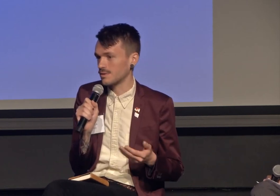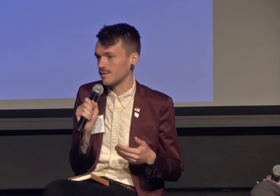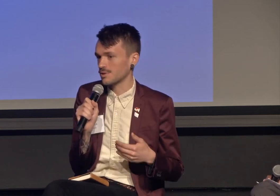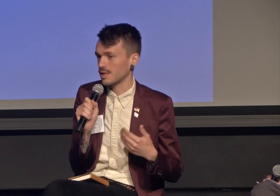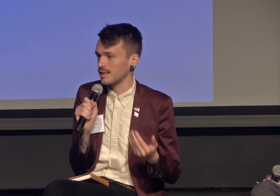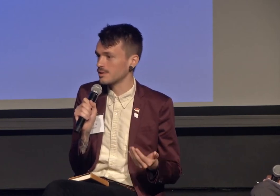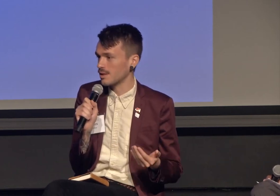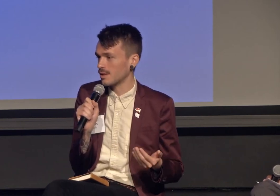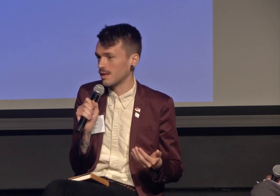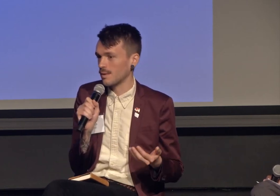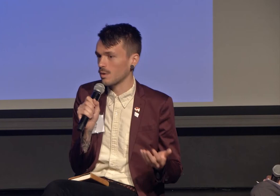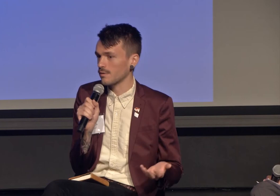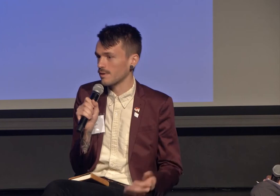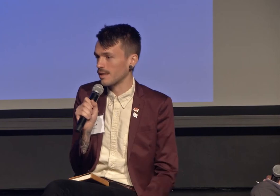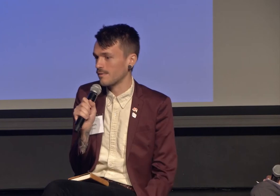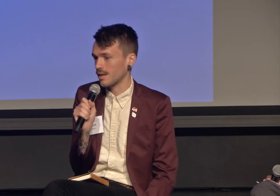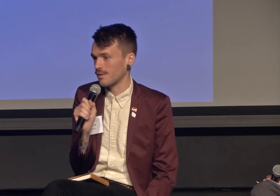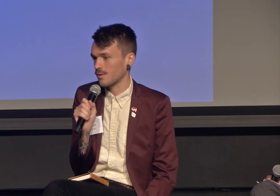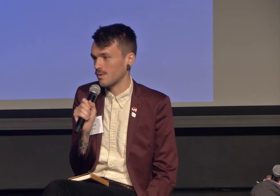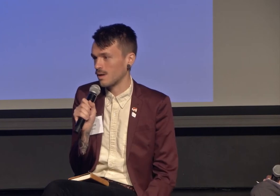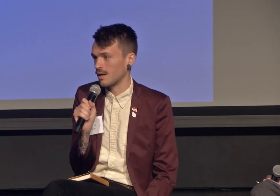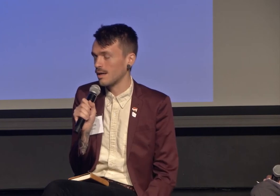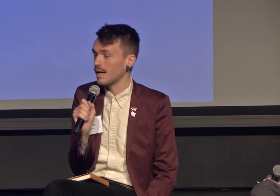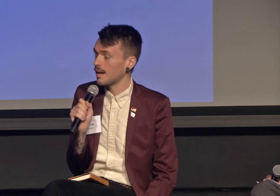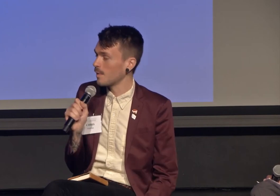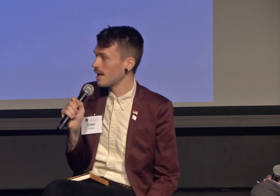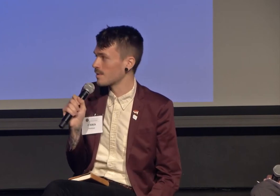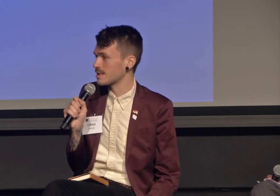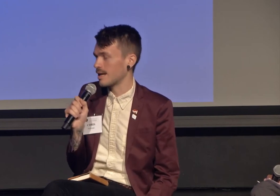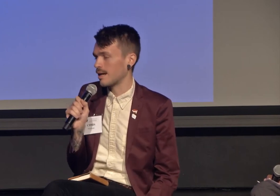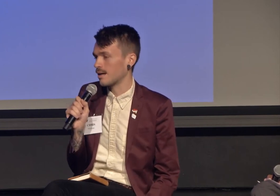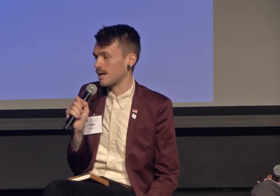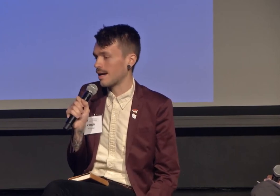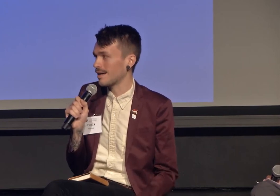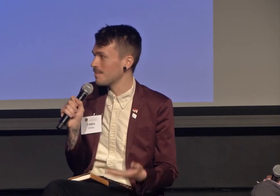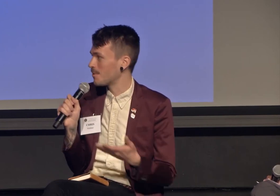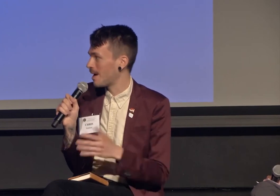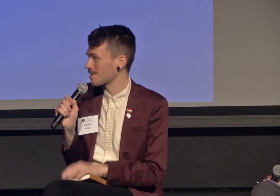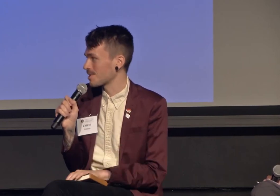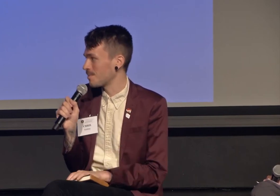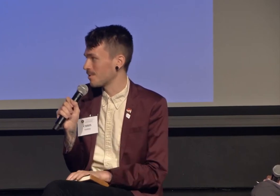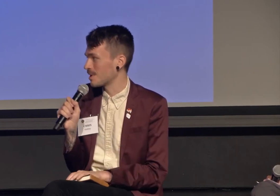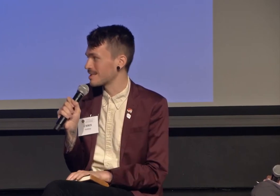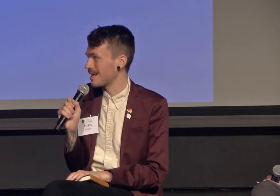for the Interfaith Youth Corps and Eboo actually pulled me aside